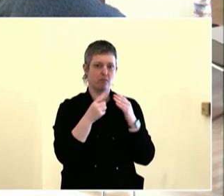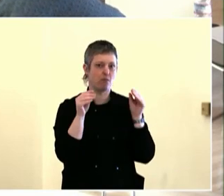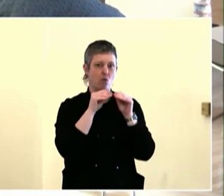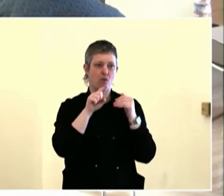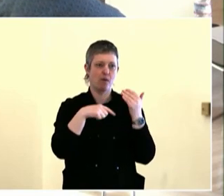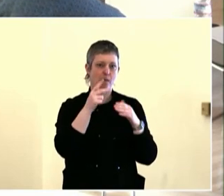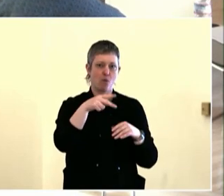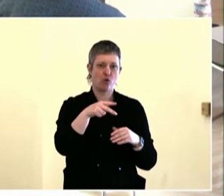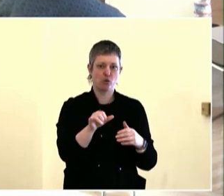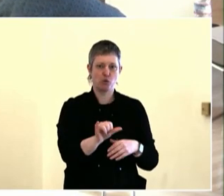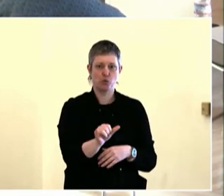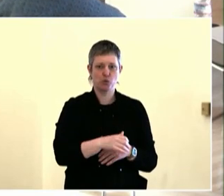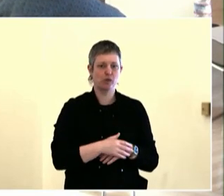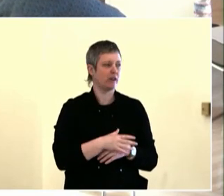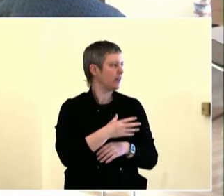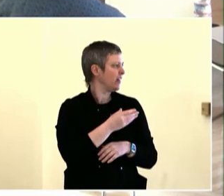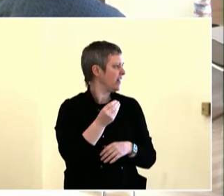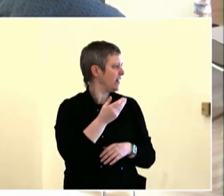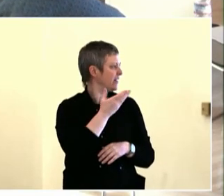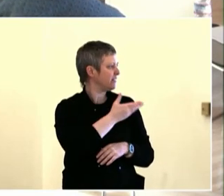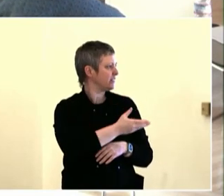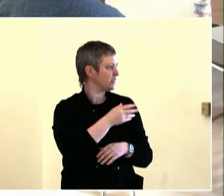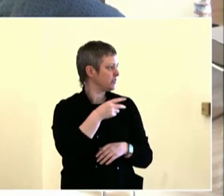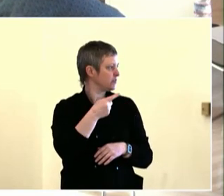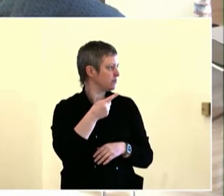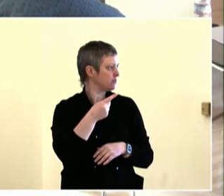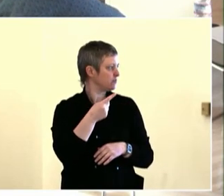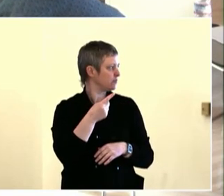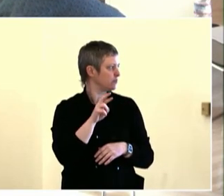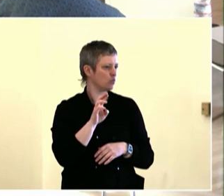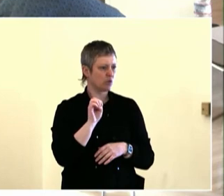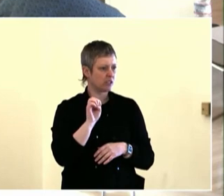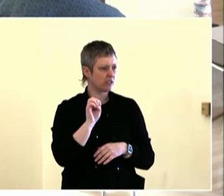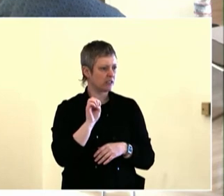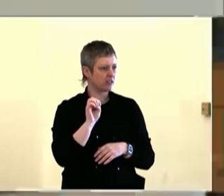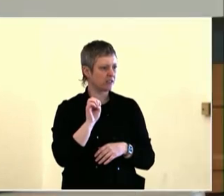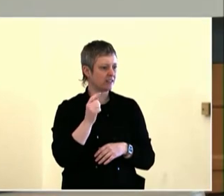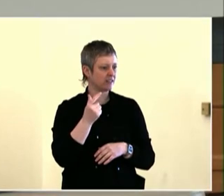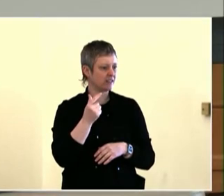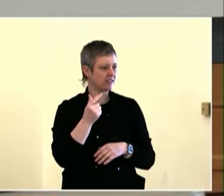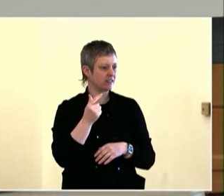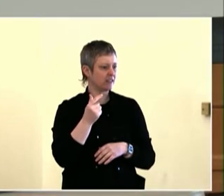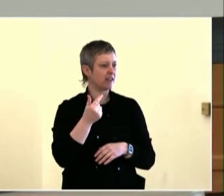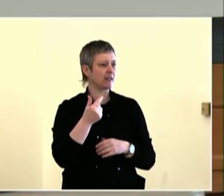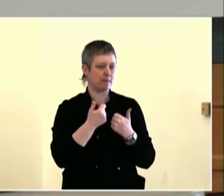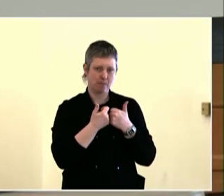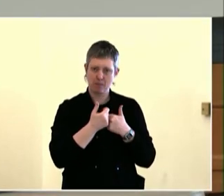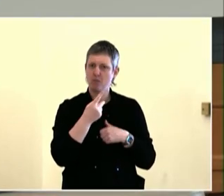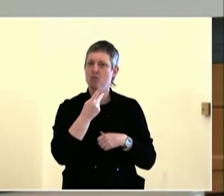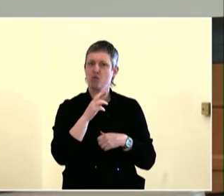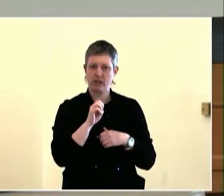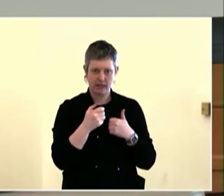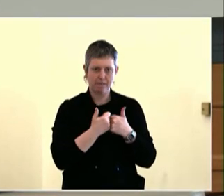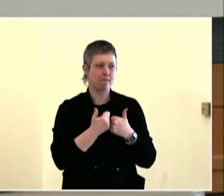Building more relationships, gathering stories, experiences to inform the work.